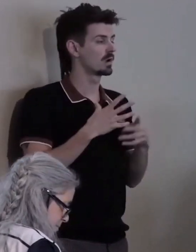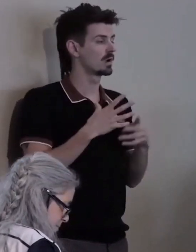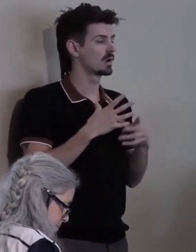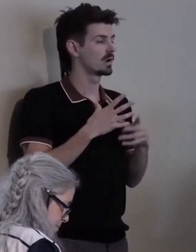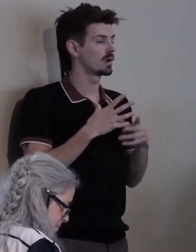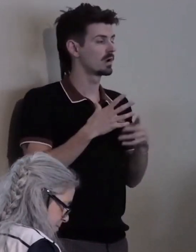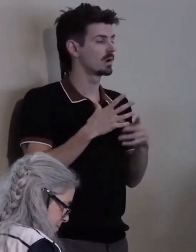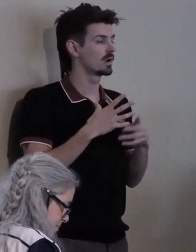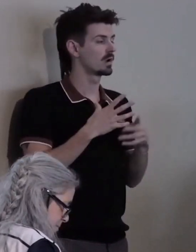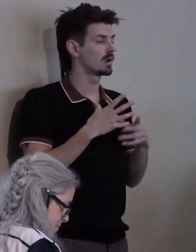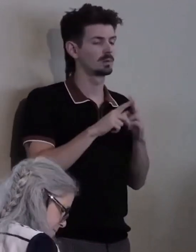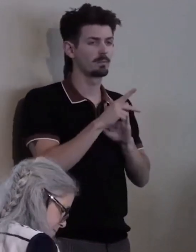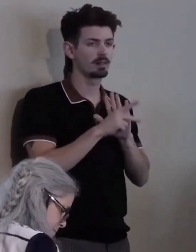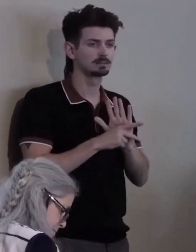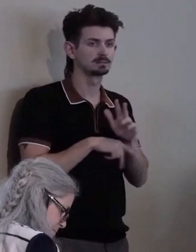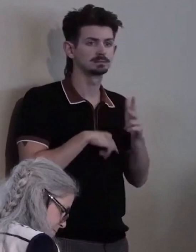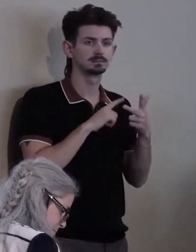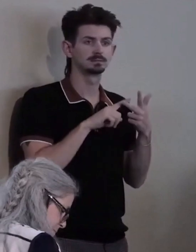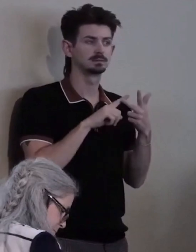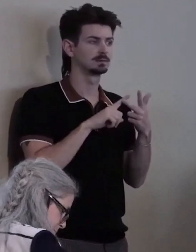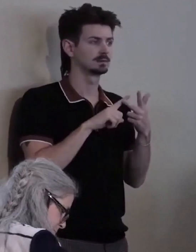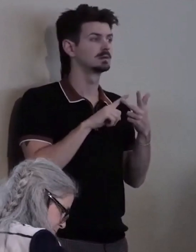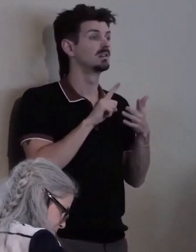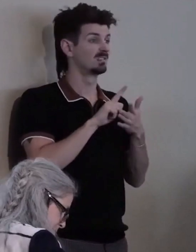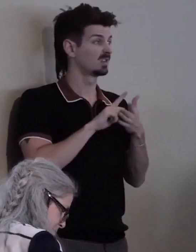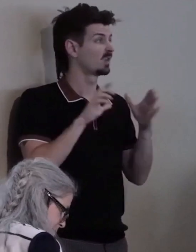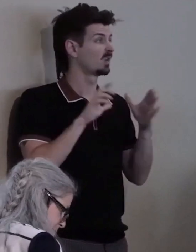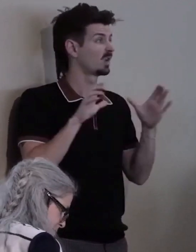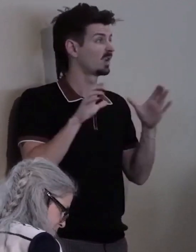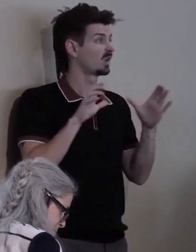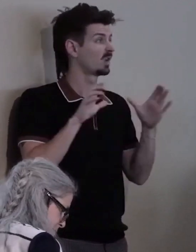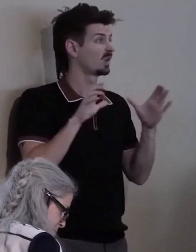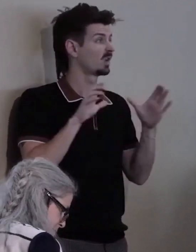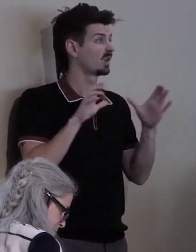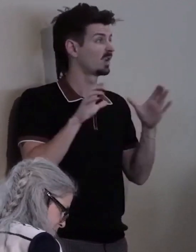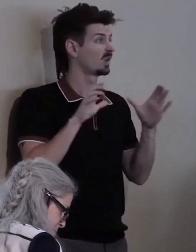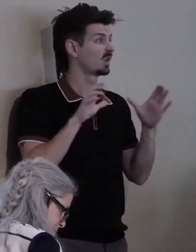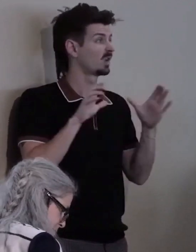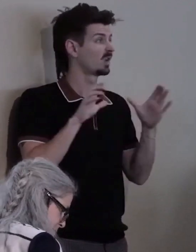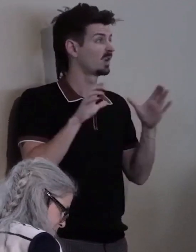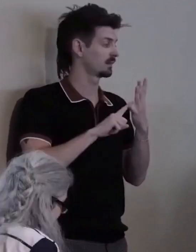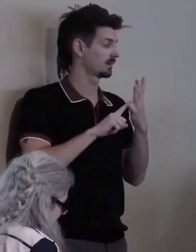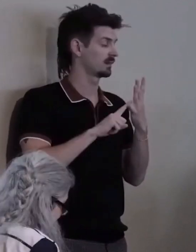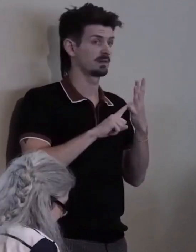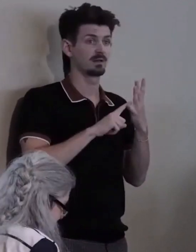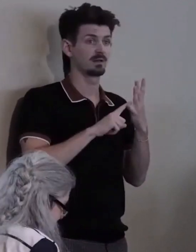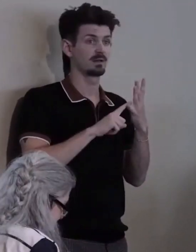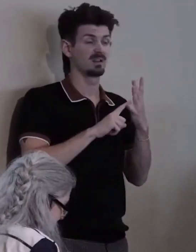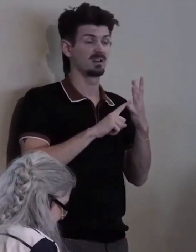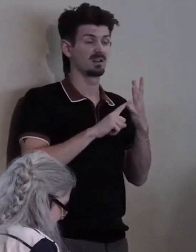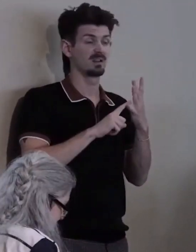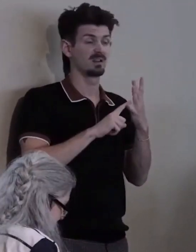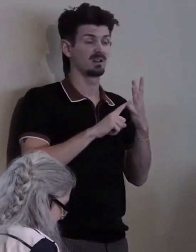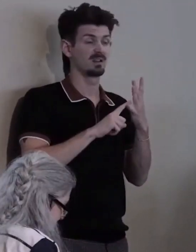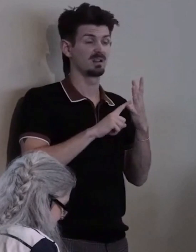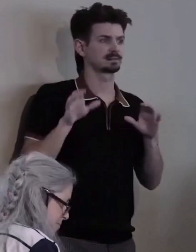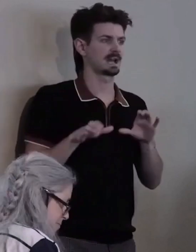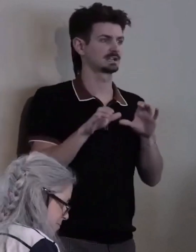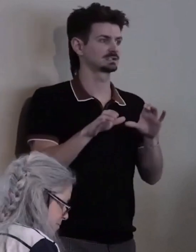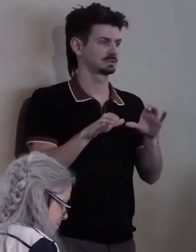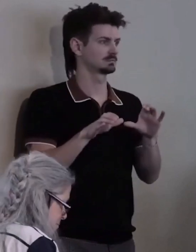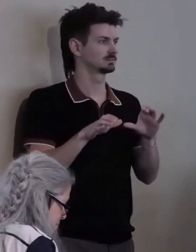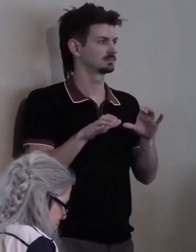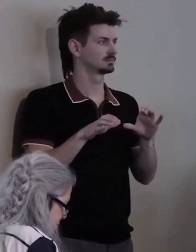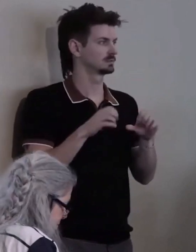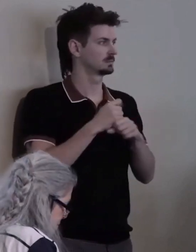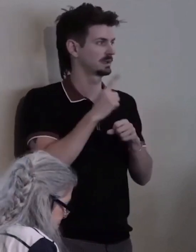legal action, media and when necessary, direct action to get the job done.